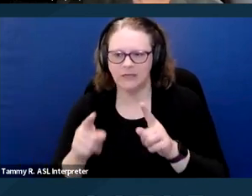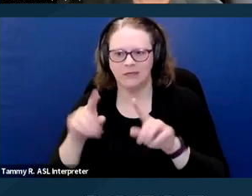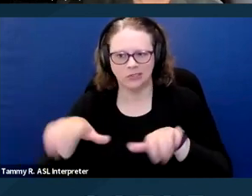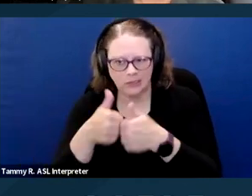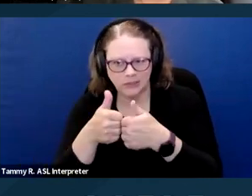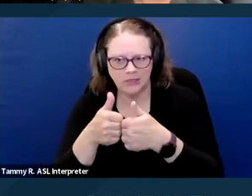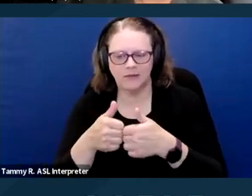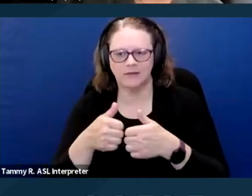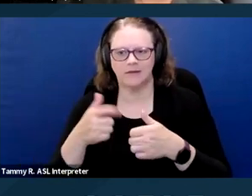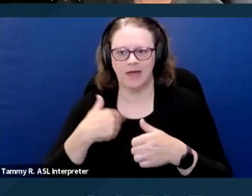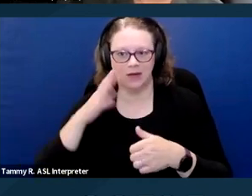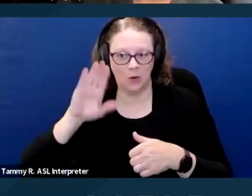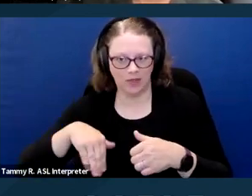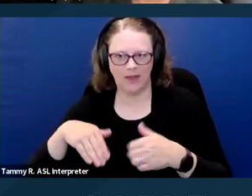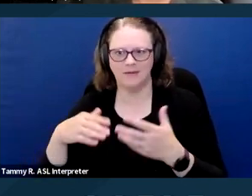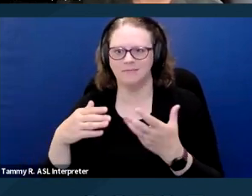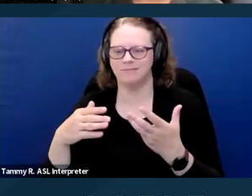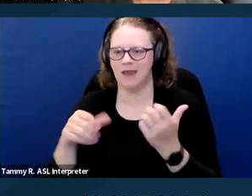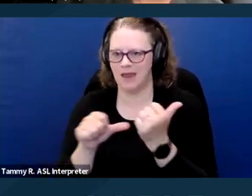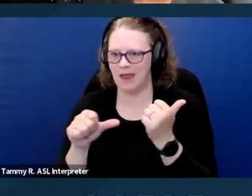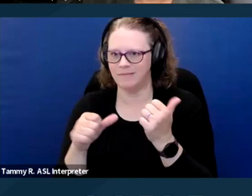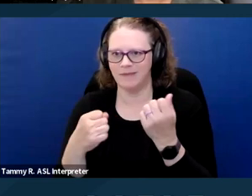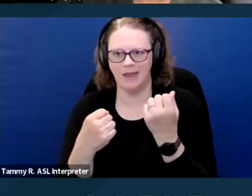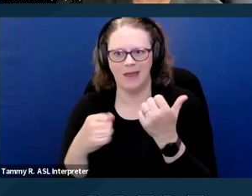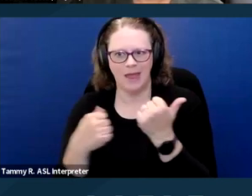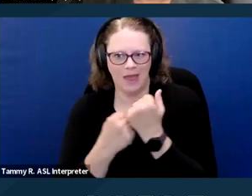specifically pet screening, the use of pet addendums